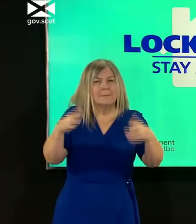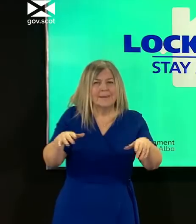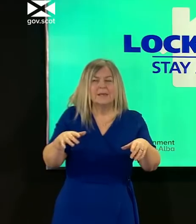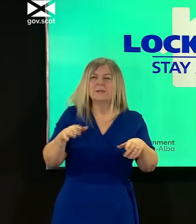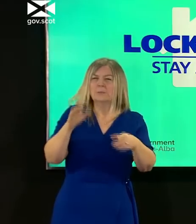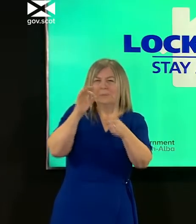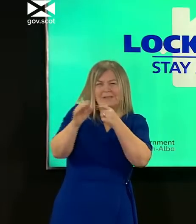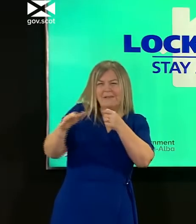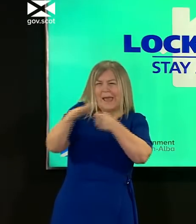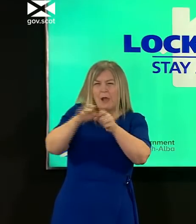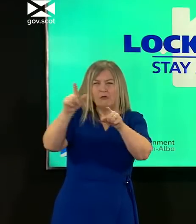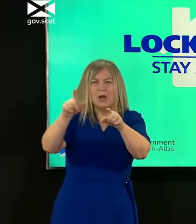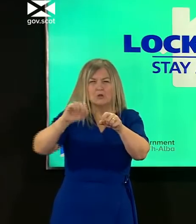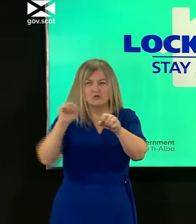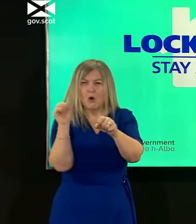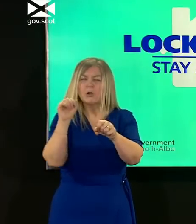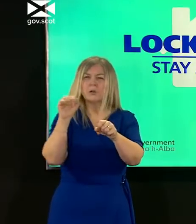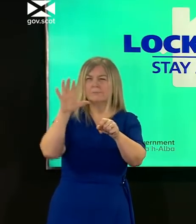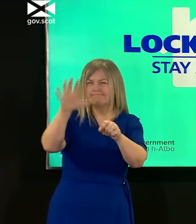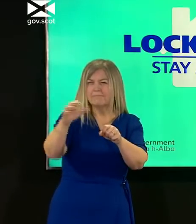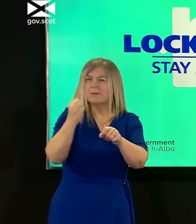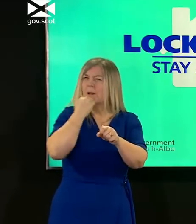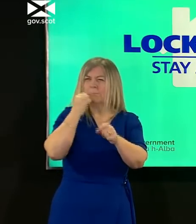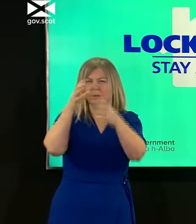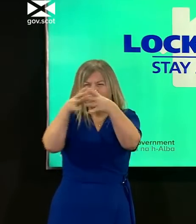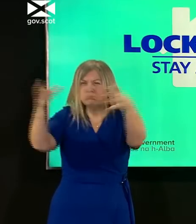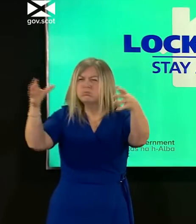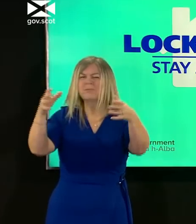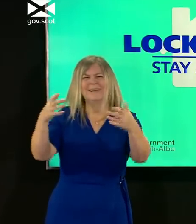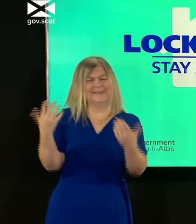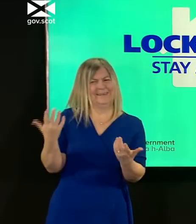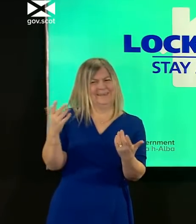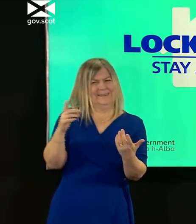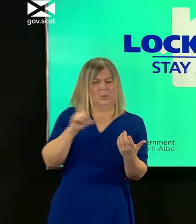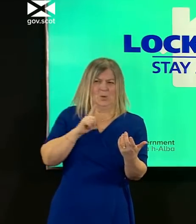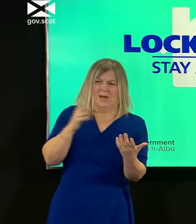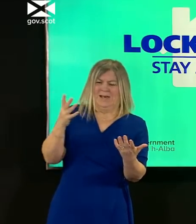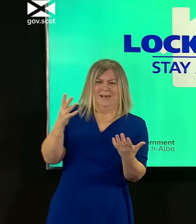the case numbers remain stubbornly high and weren't shifting so trying to identify